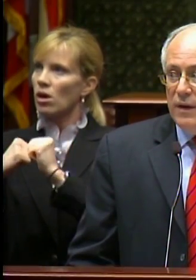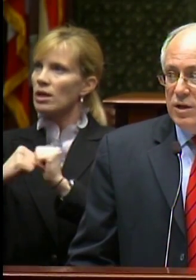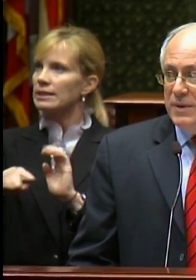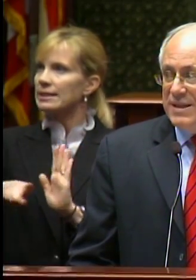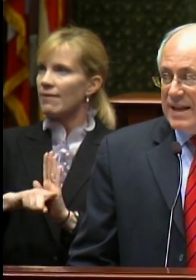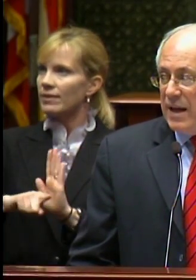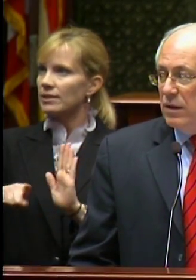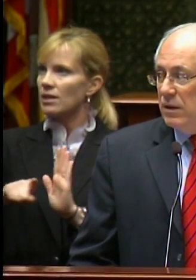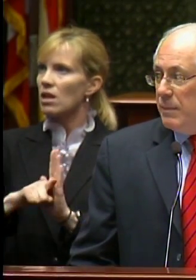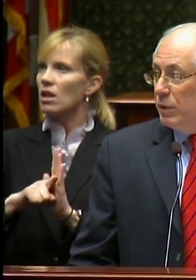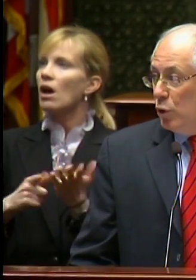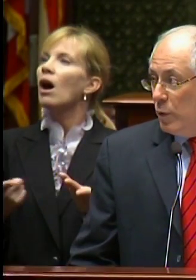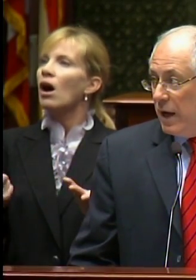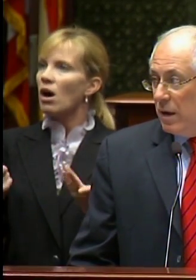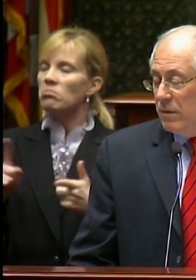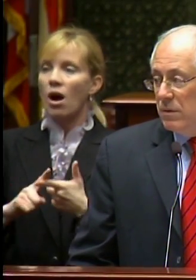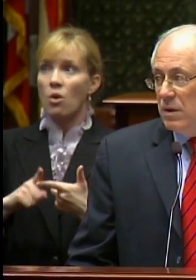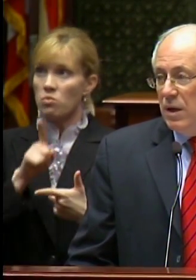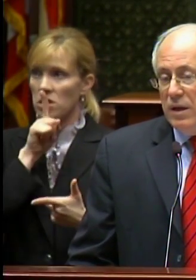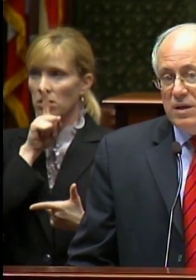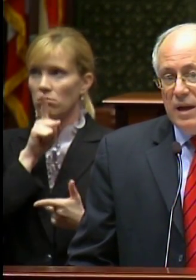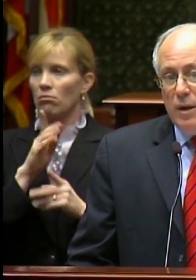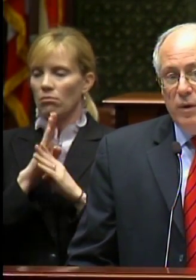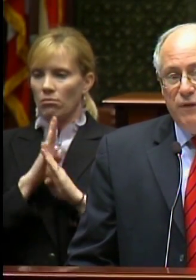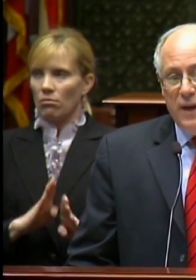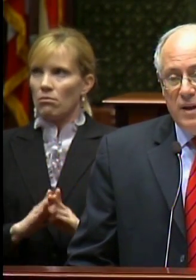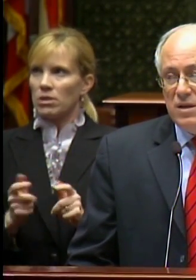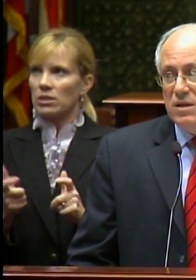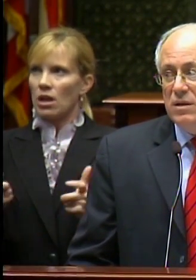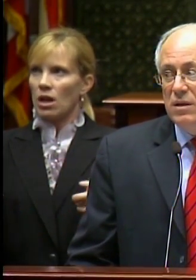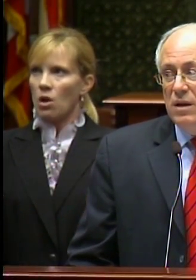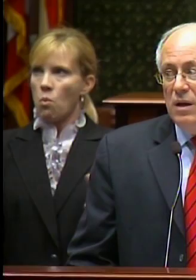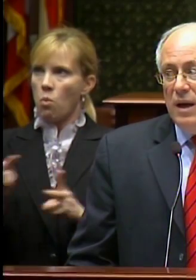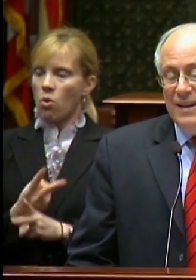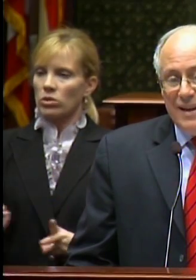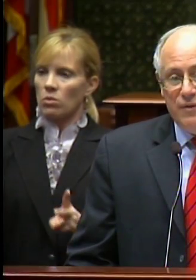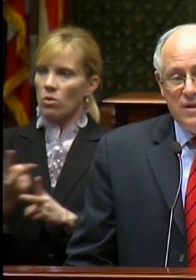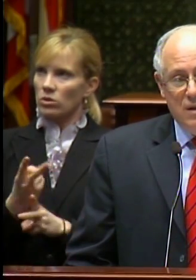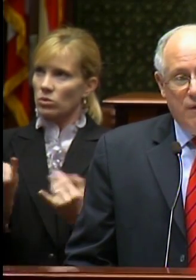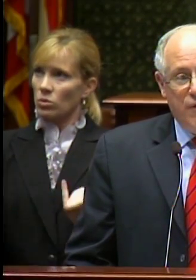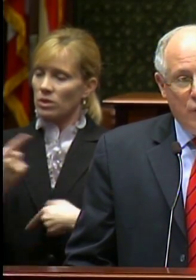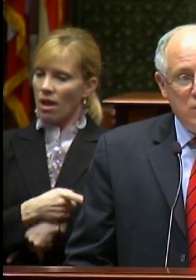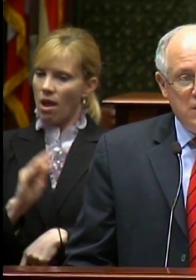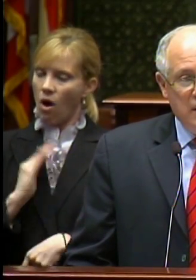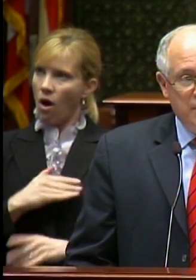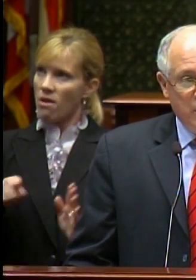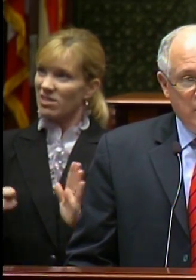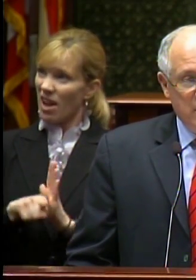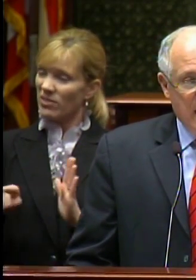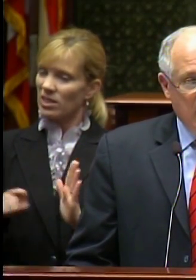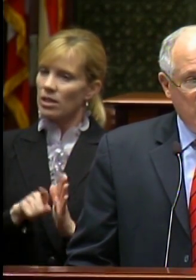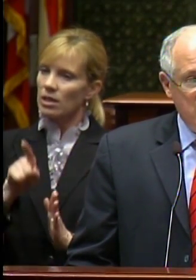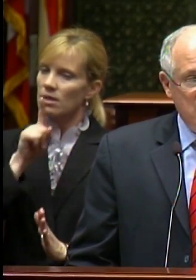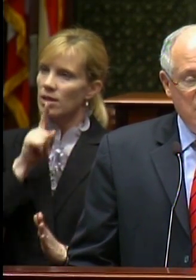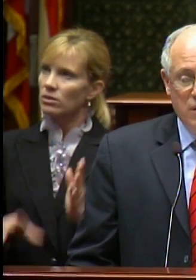that has been silently ballooning – and today, we face a deficit of 13 billion dollars